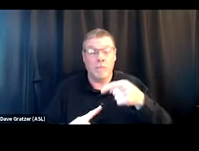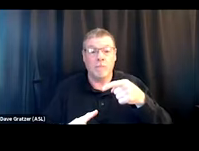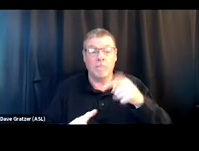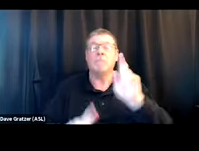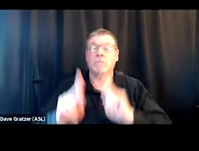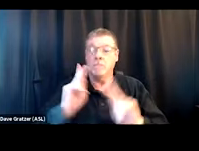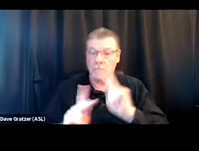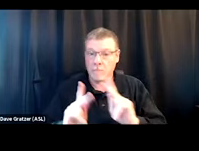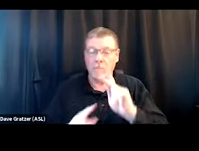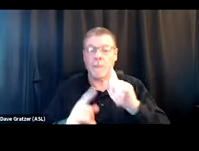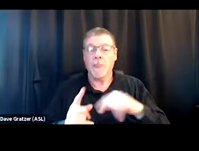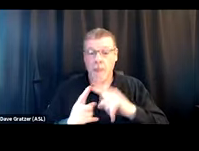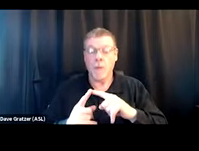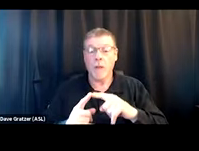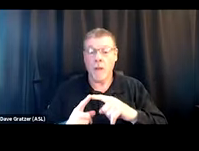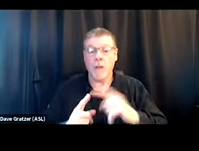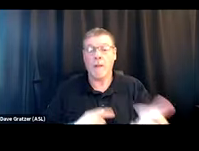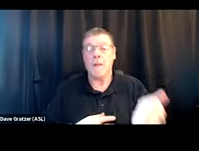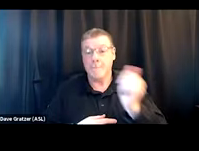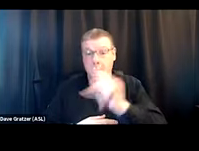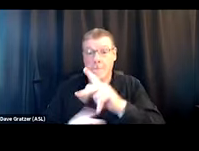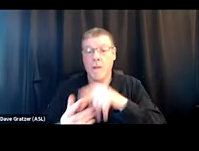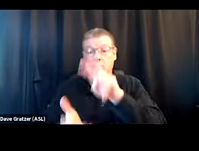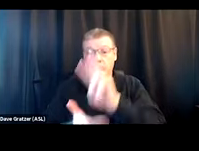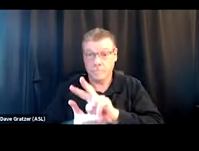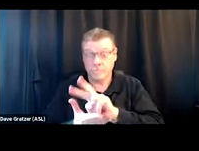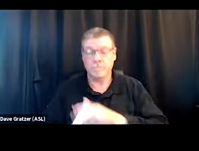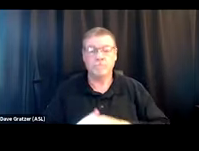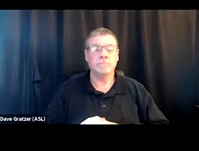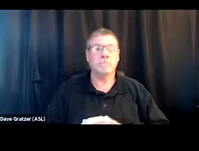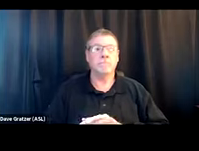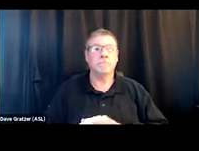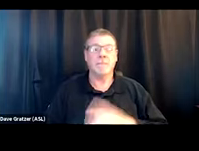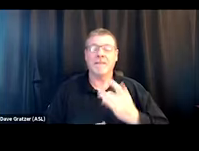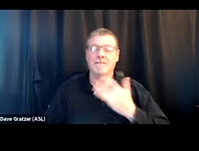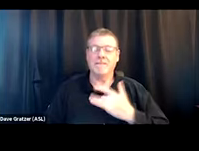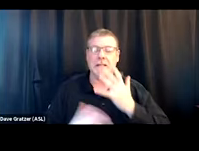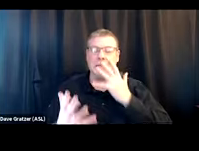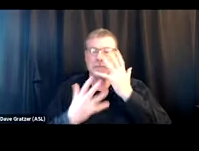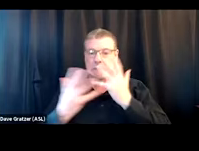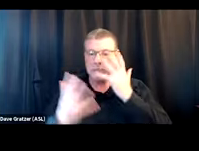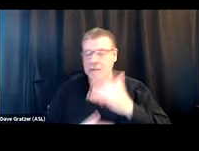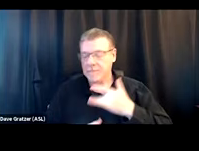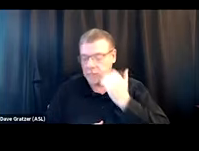when they experience a return to use, feel ashamed about it and feel awful about it,